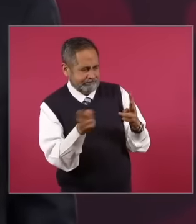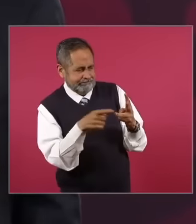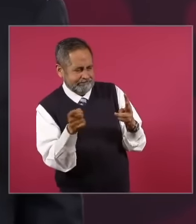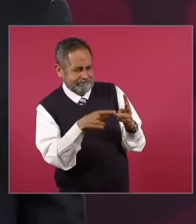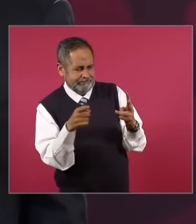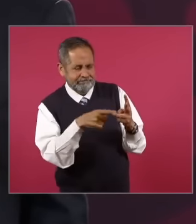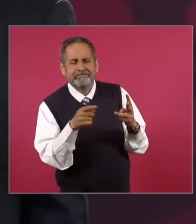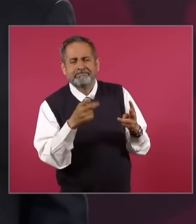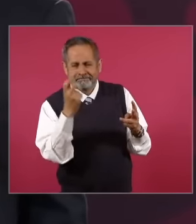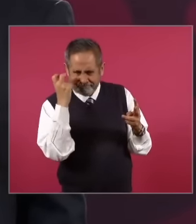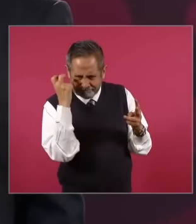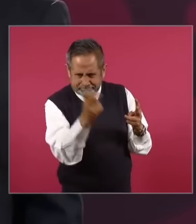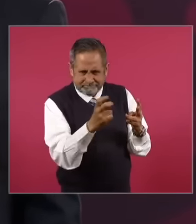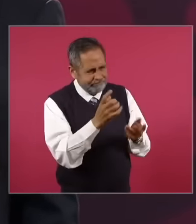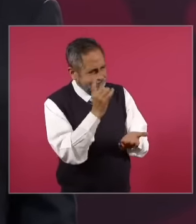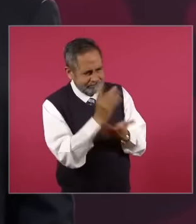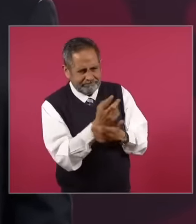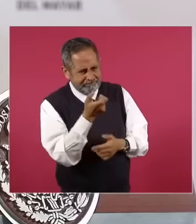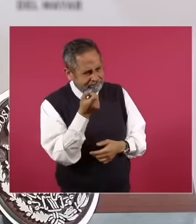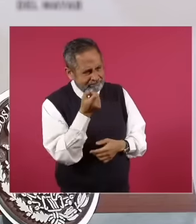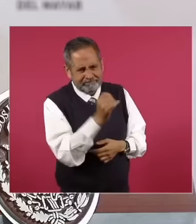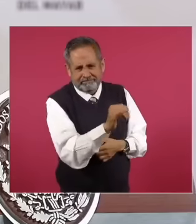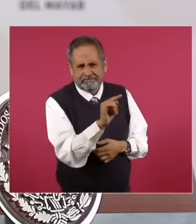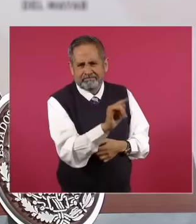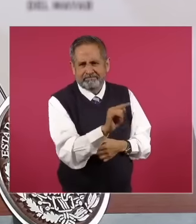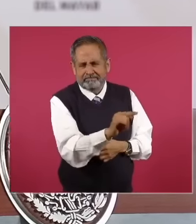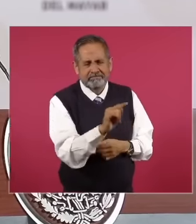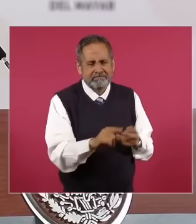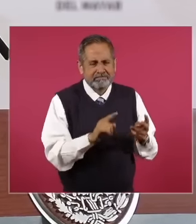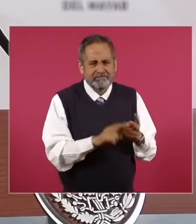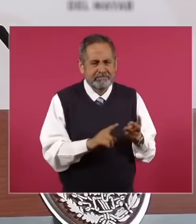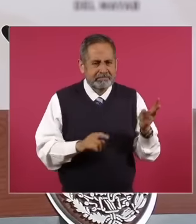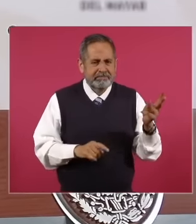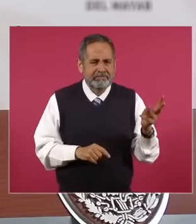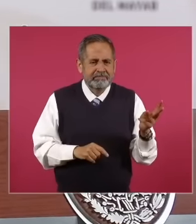Eh so